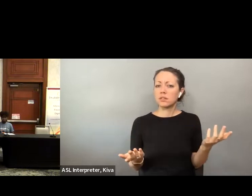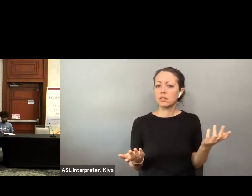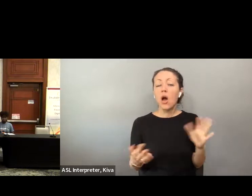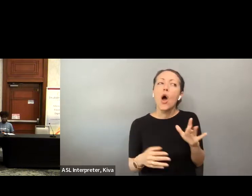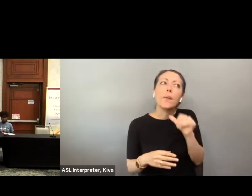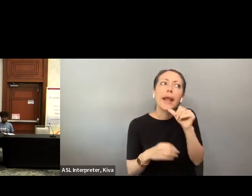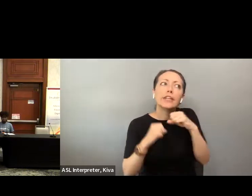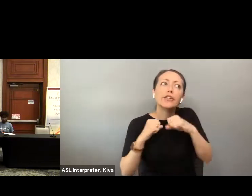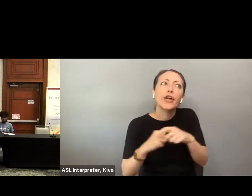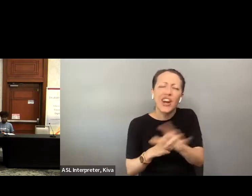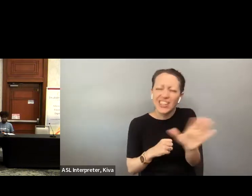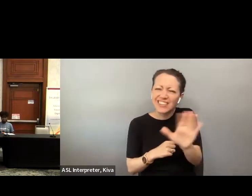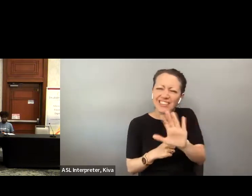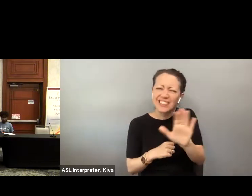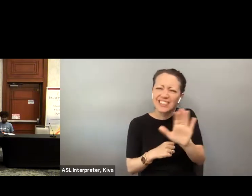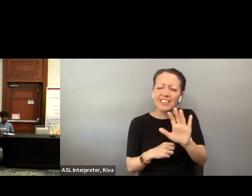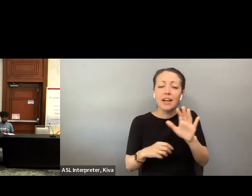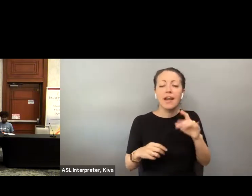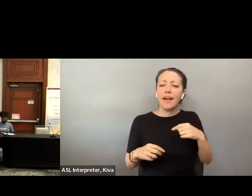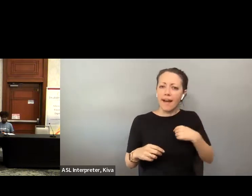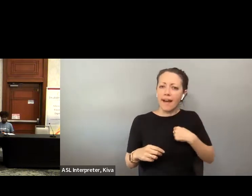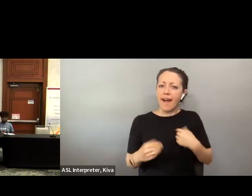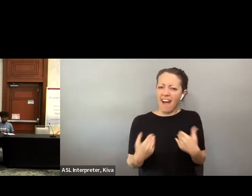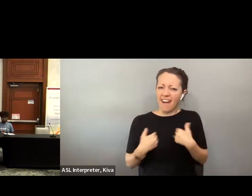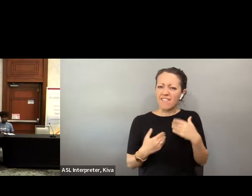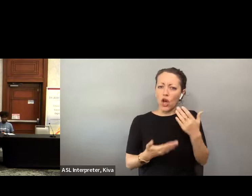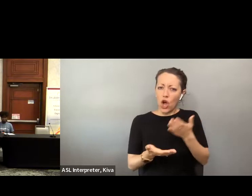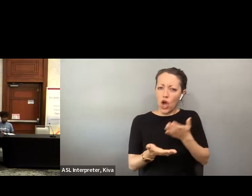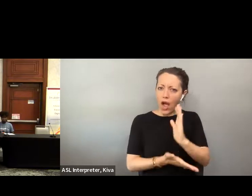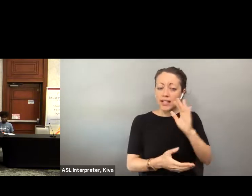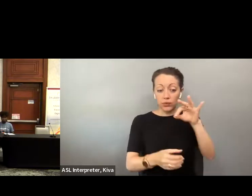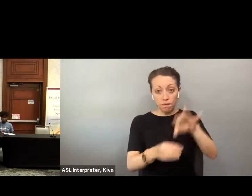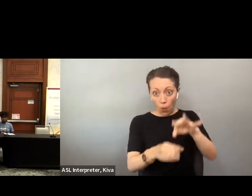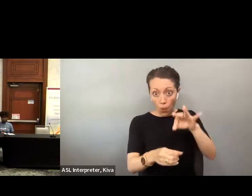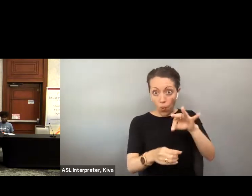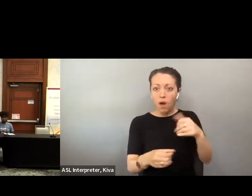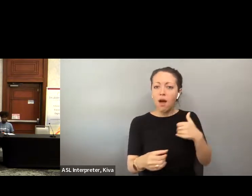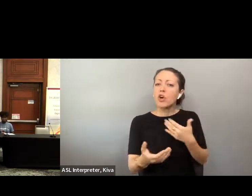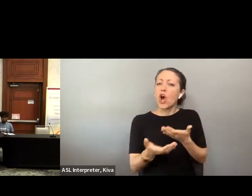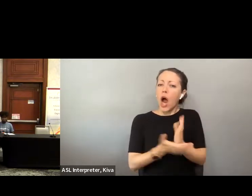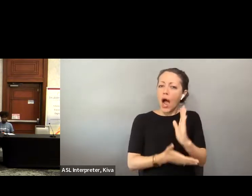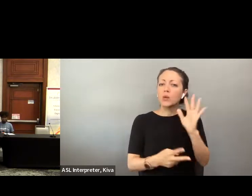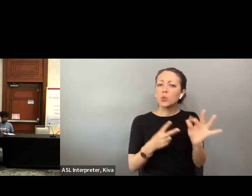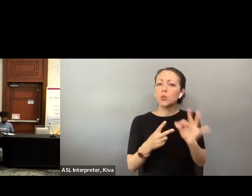I have the same right to make a choice whether I want to go to the polling vote, or or if I want to vote through an accessible vote by mail, it's not a question of security. vote by mail. It is not a question of security and it's not a question of